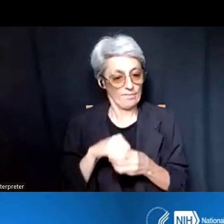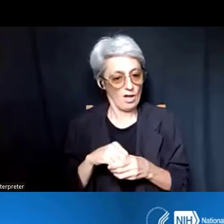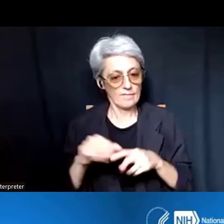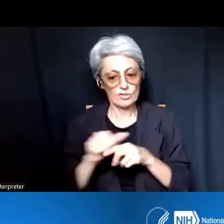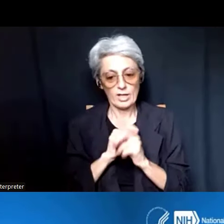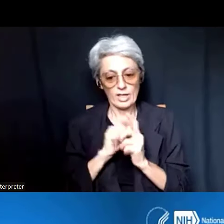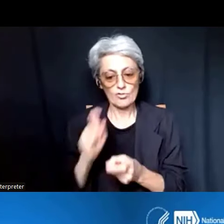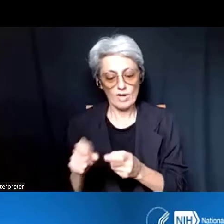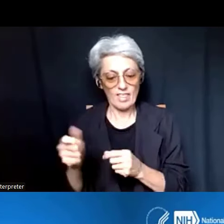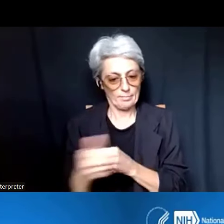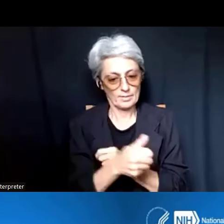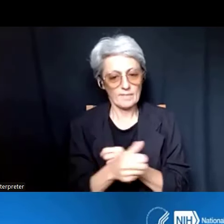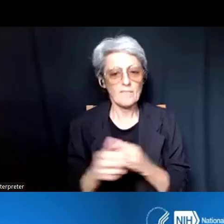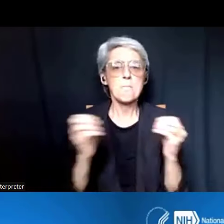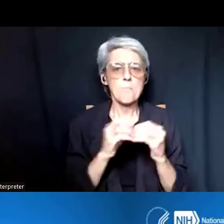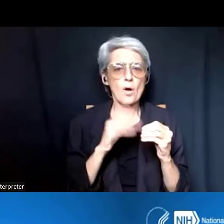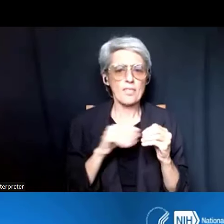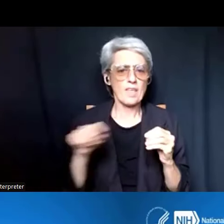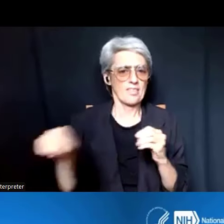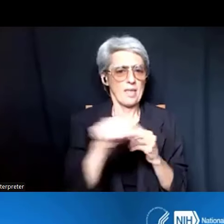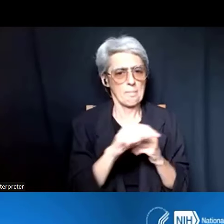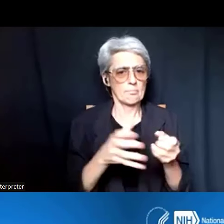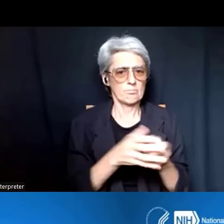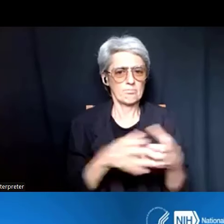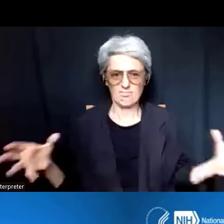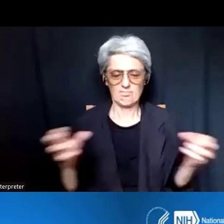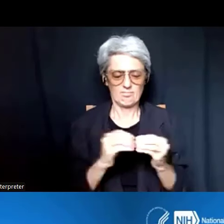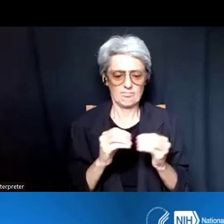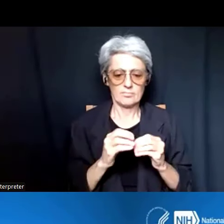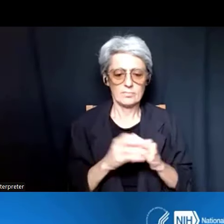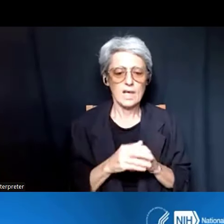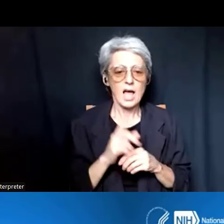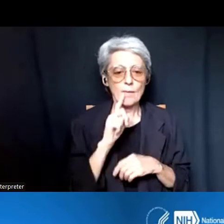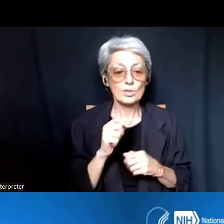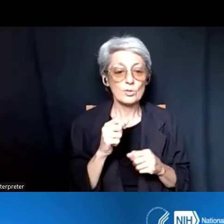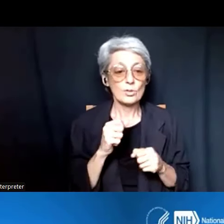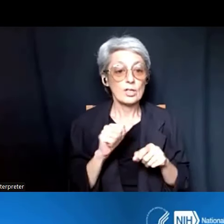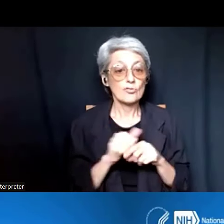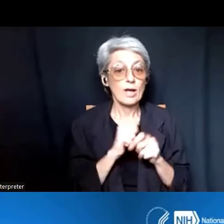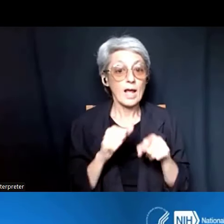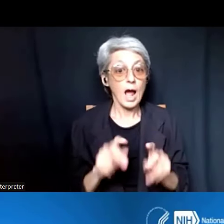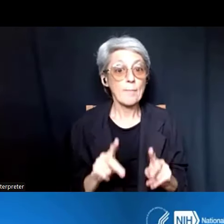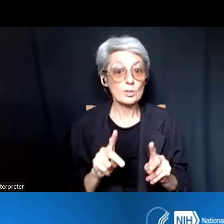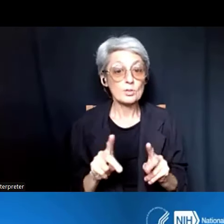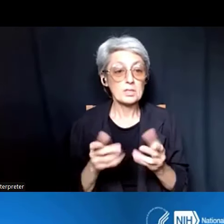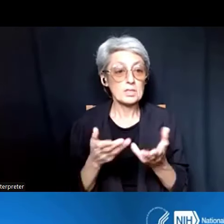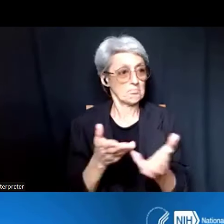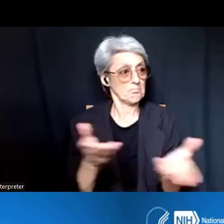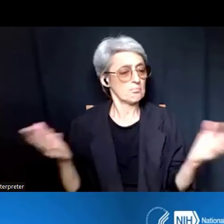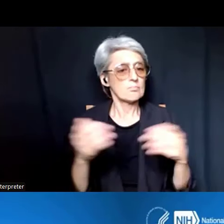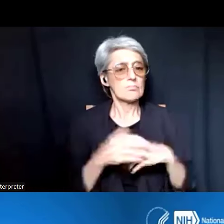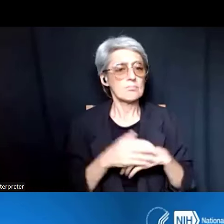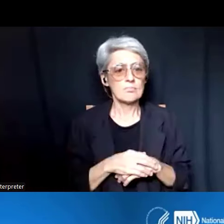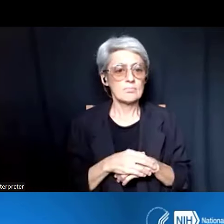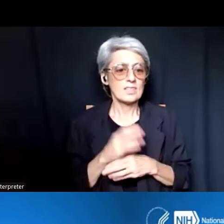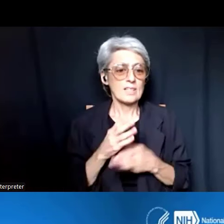And I'm sure that there are lots of opportunities for training, that the institutions already have in place that will be applicable for that.